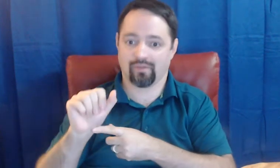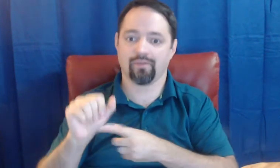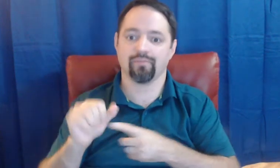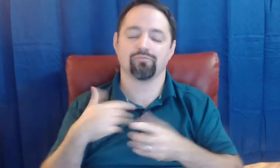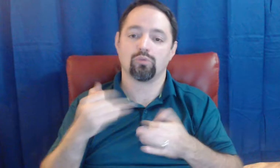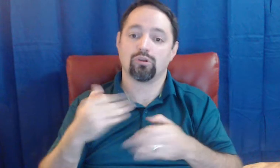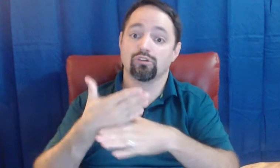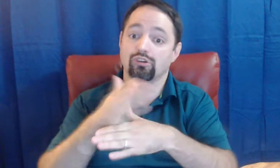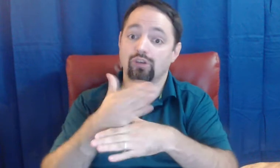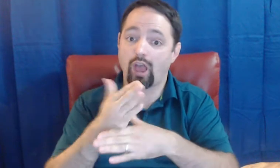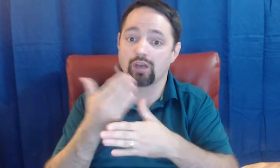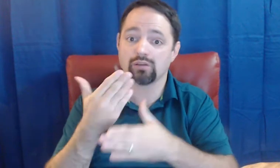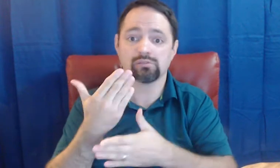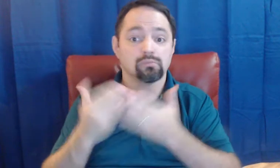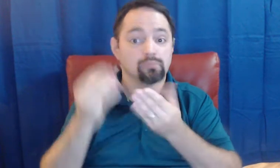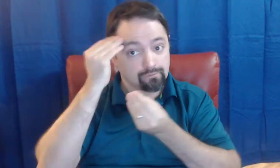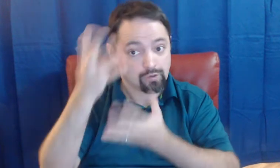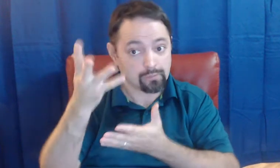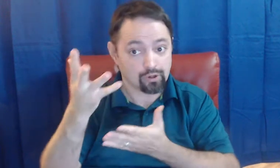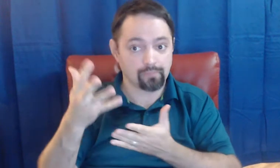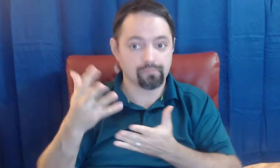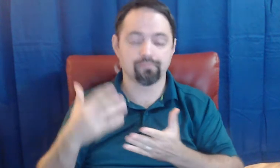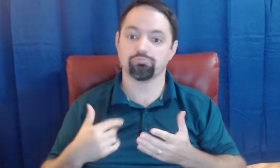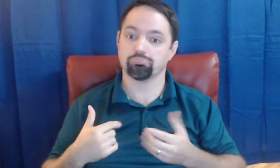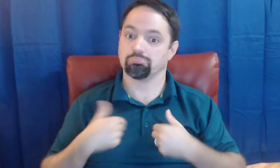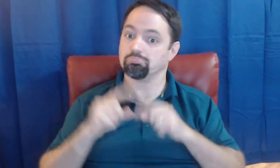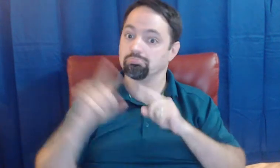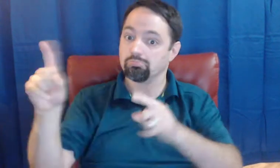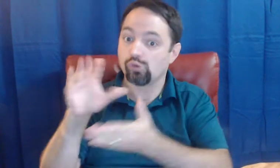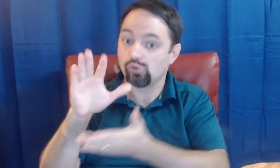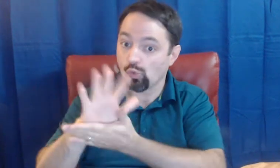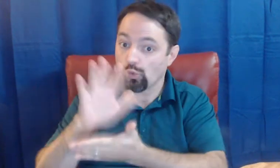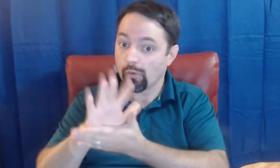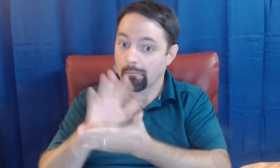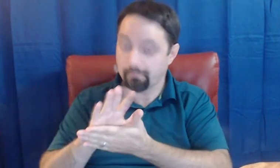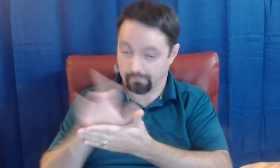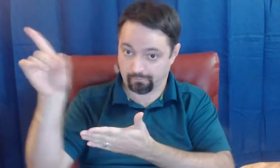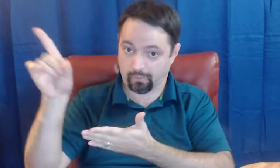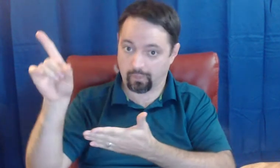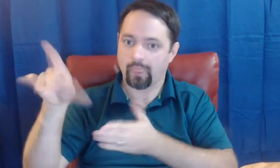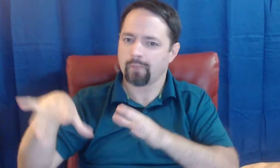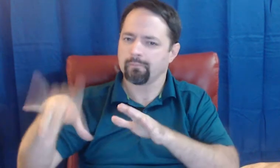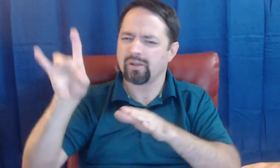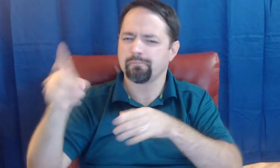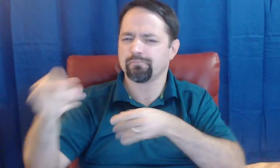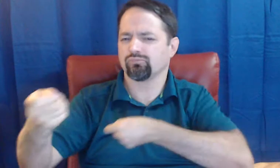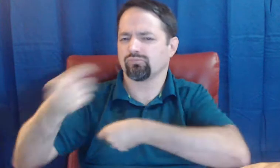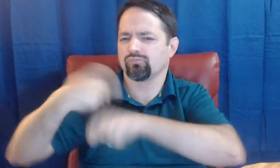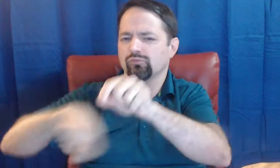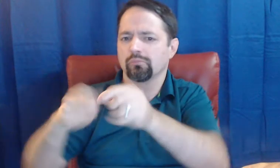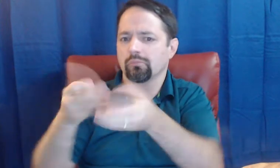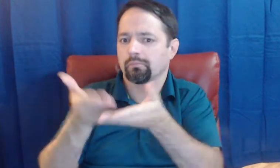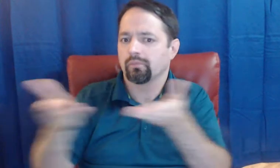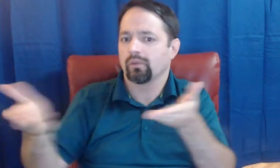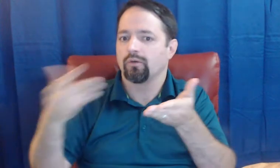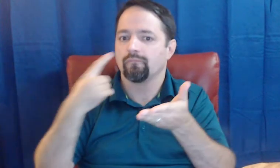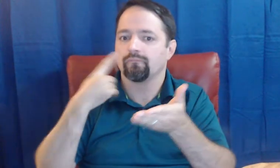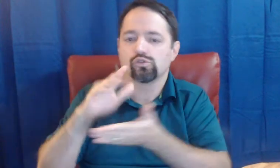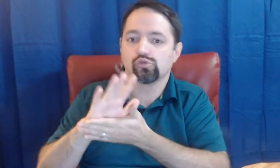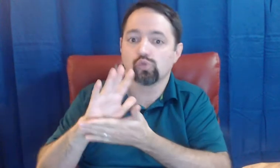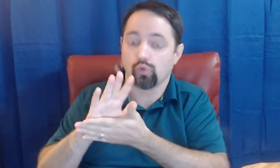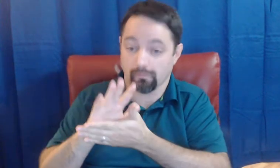I want to share some information that I learned while picking up some stuff for school